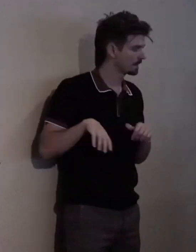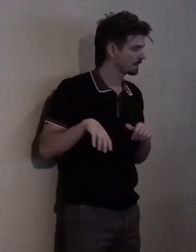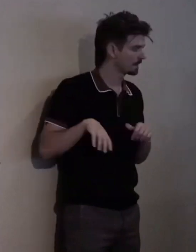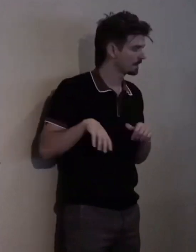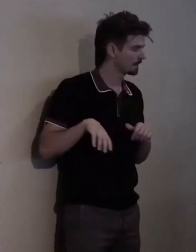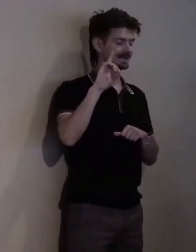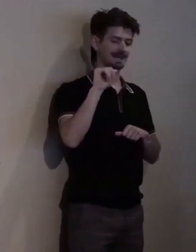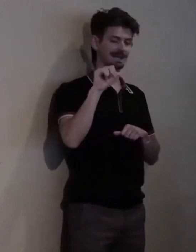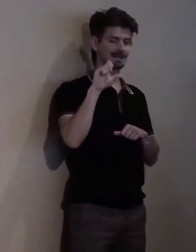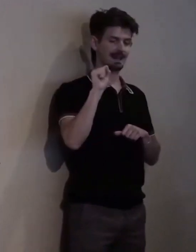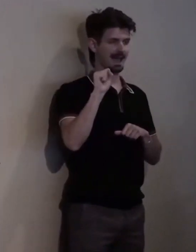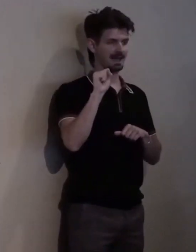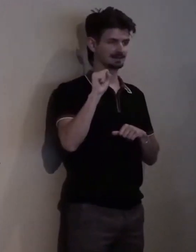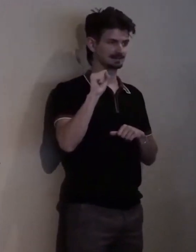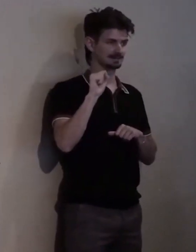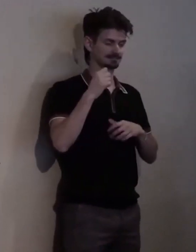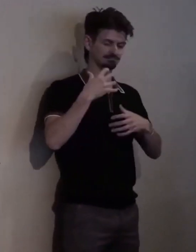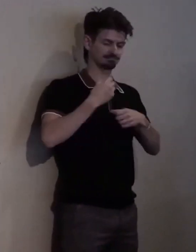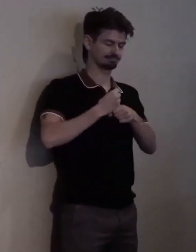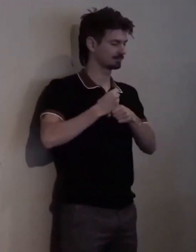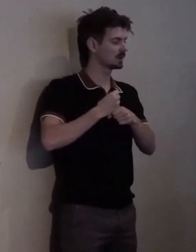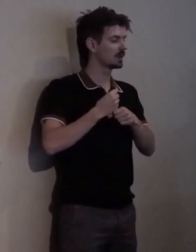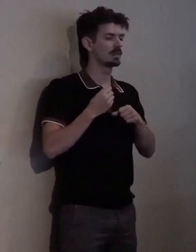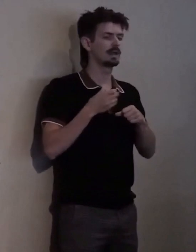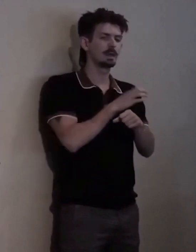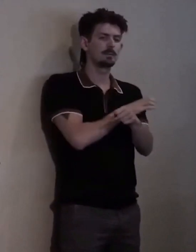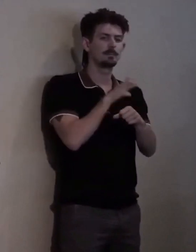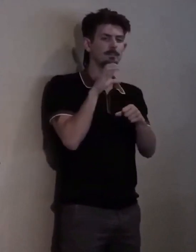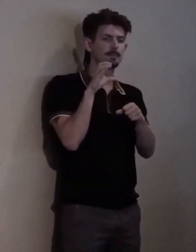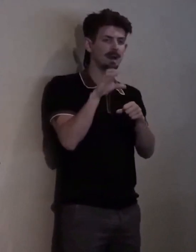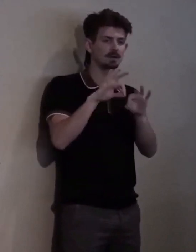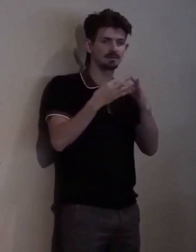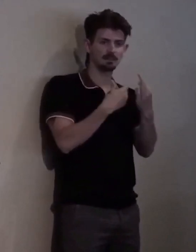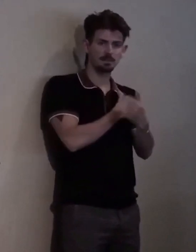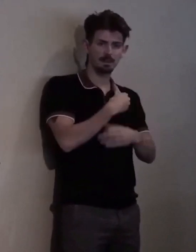which allows our family members who are our caretakers to be paid.